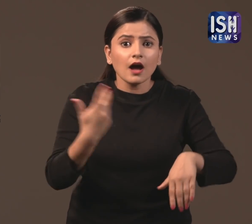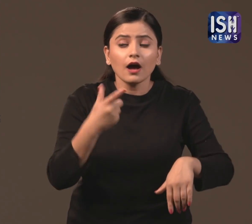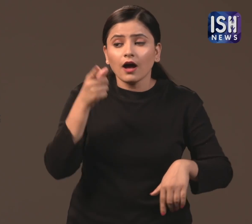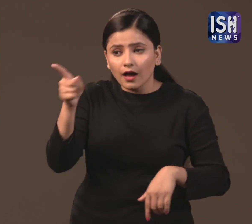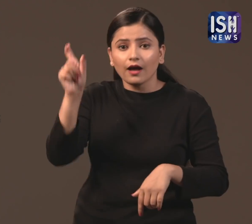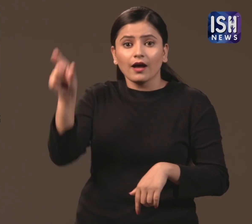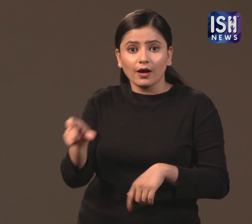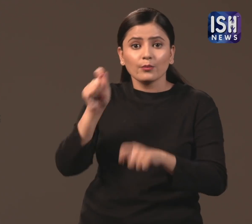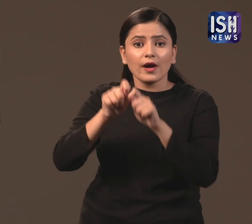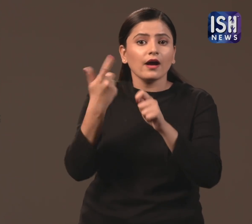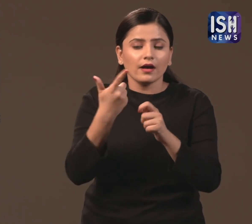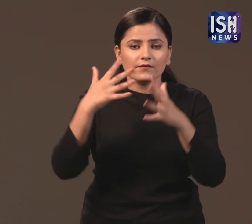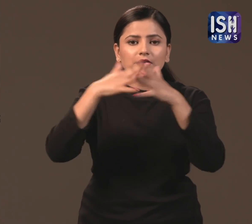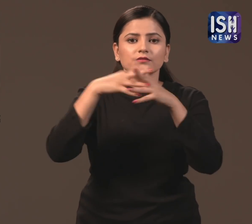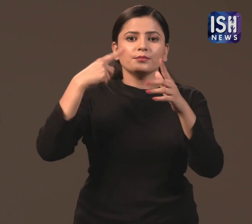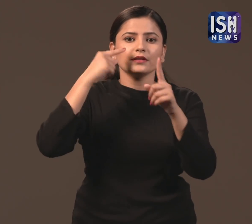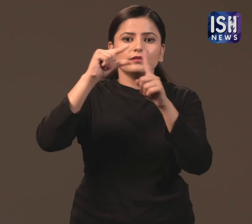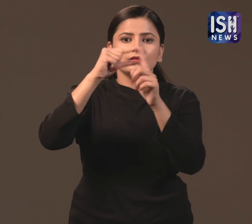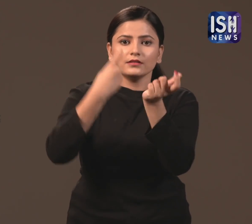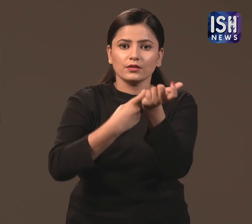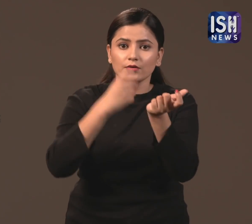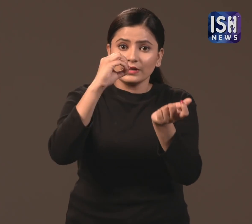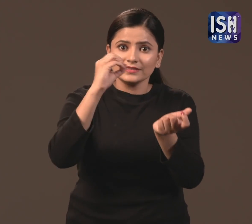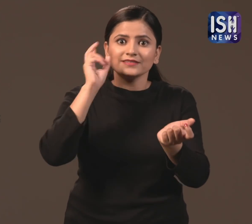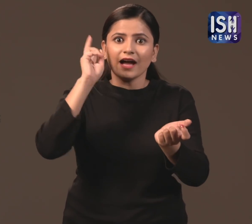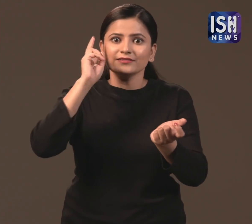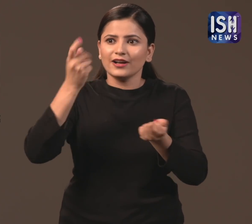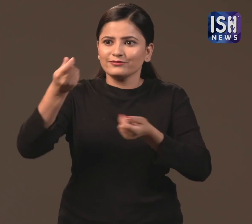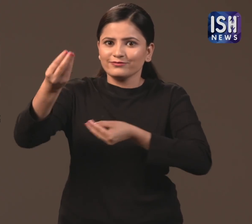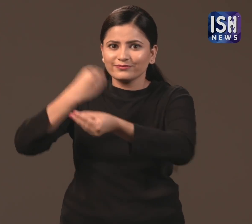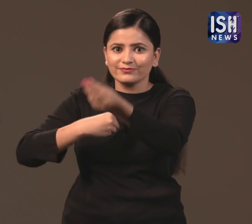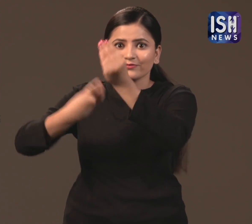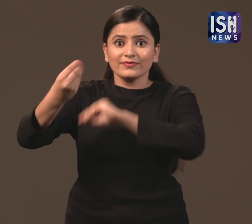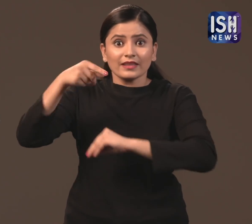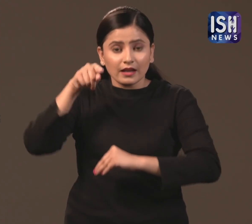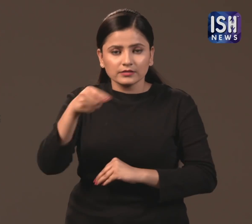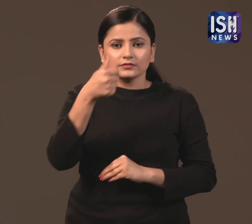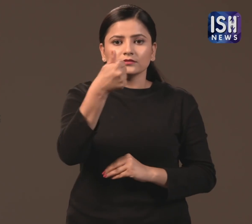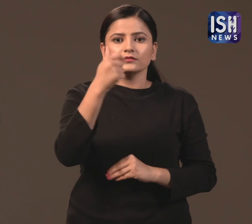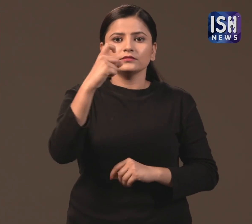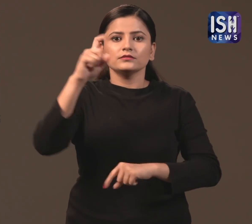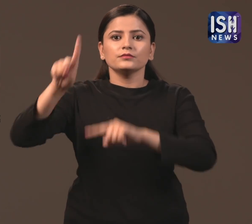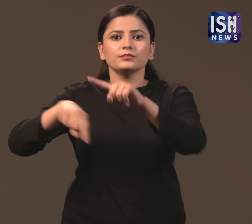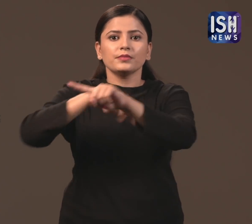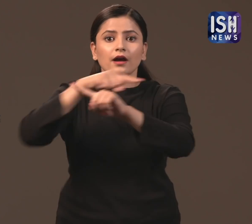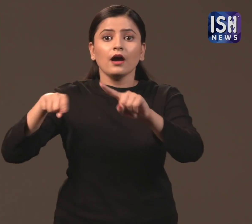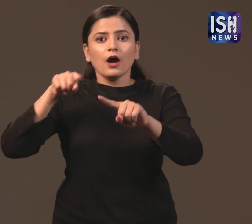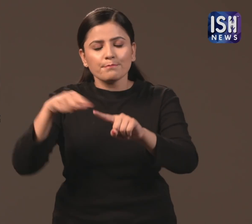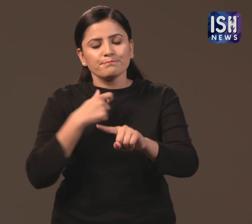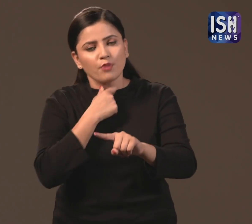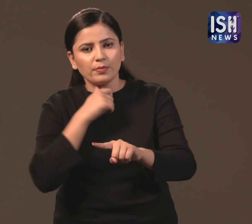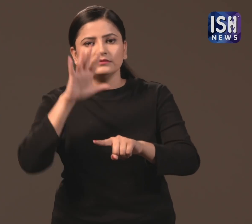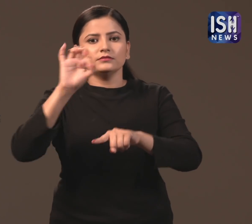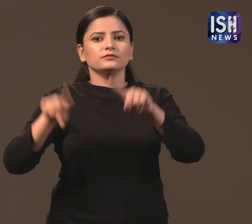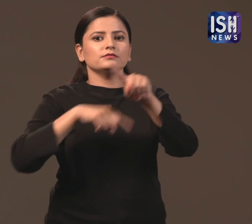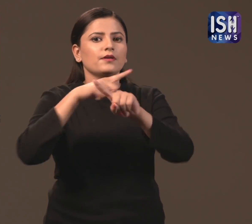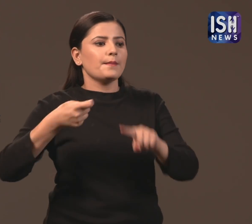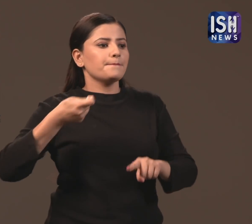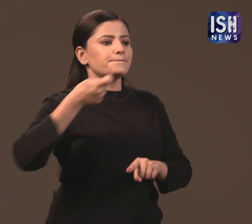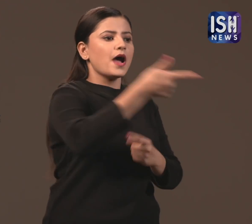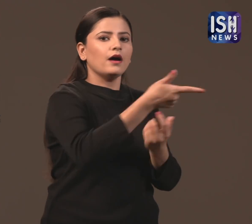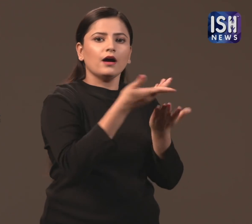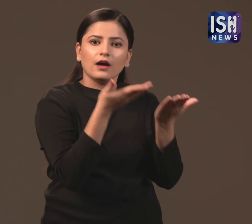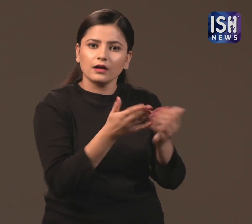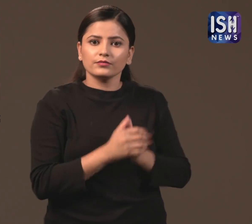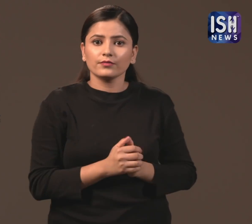donating the benefits he receives from 67% of all the Wipro shares.